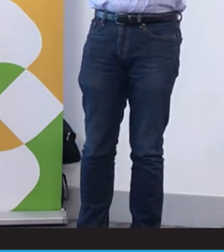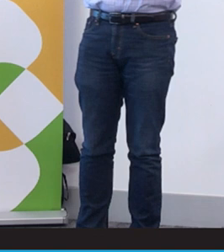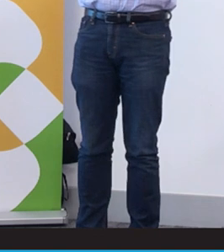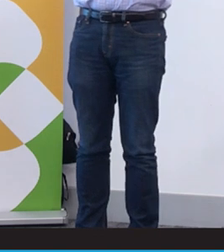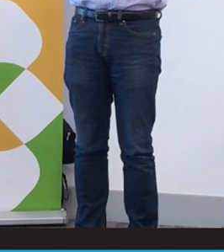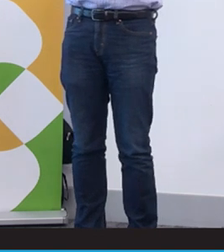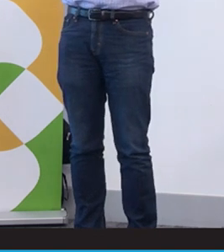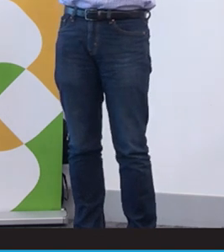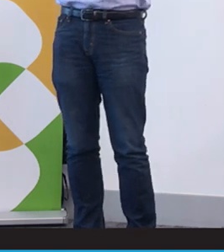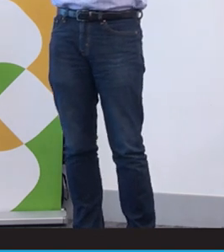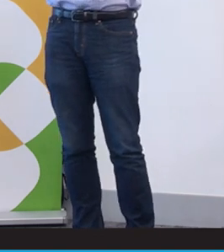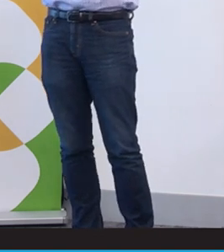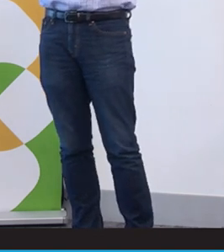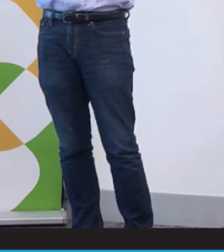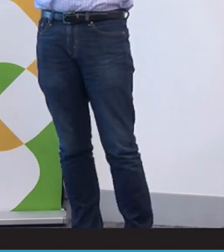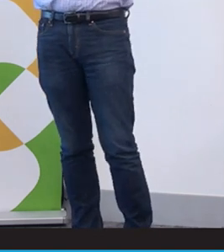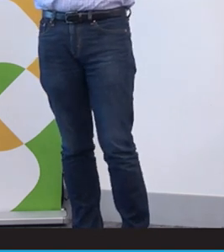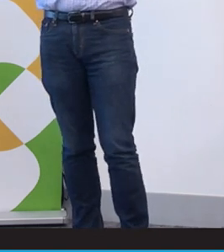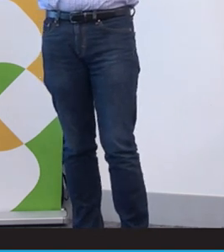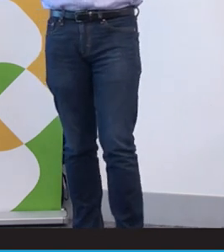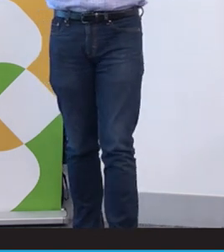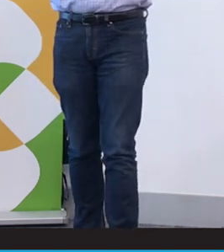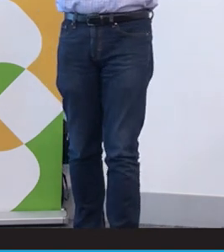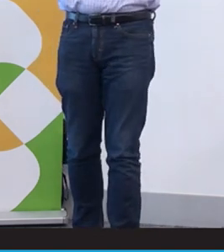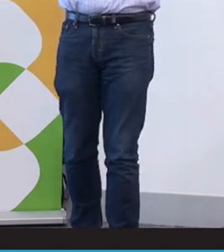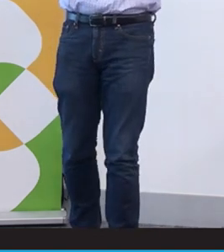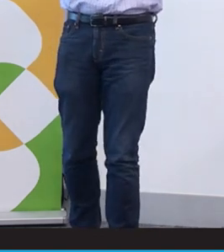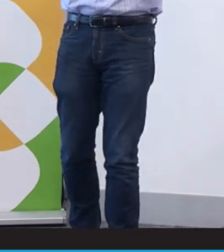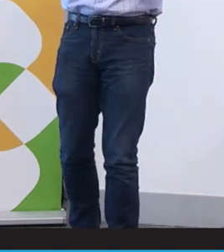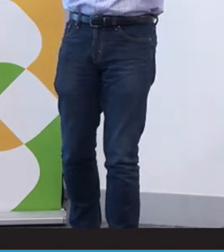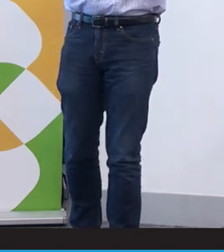The government funds that after a when a child is a day or two days old they will